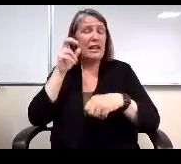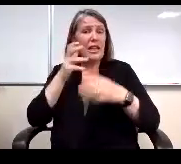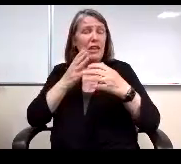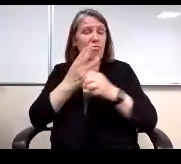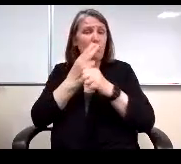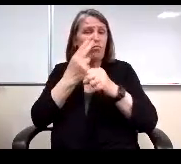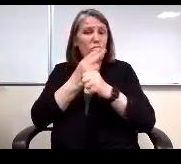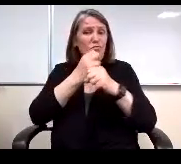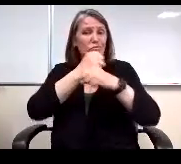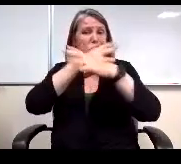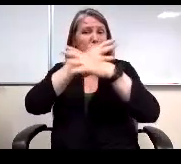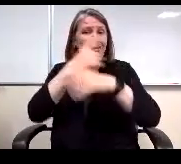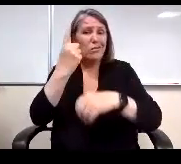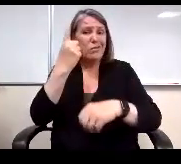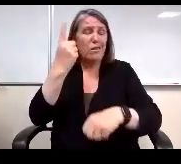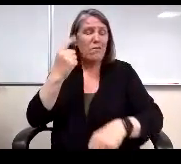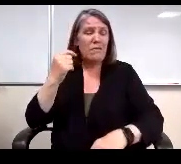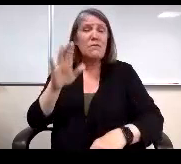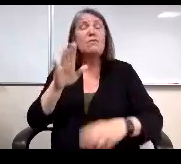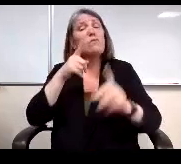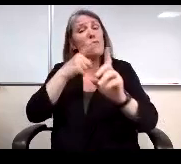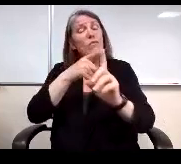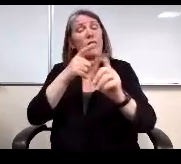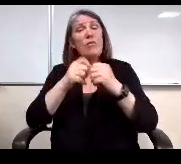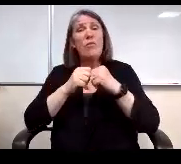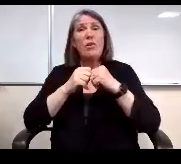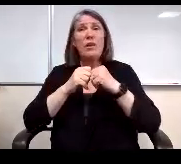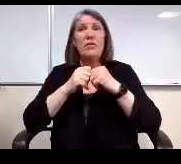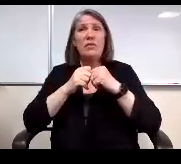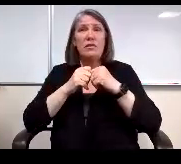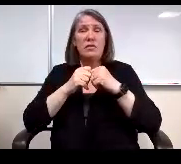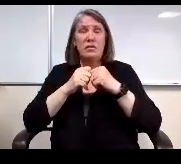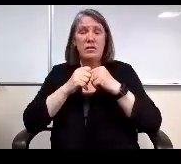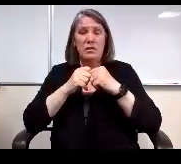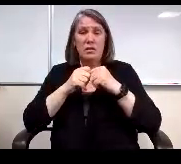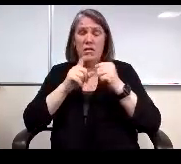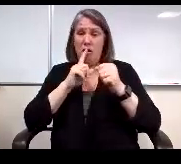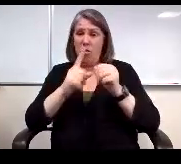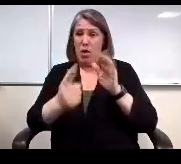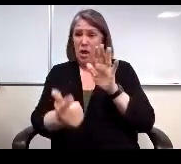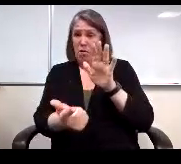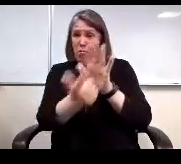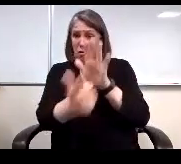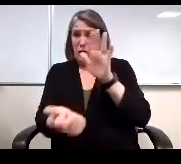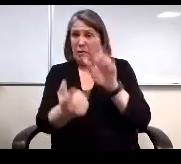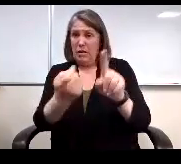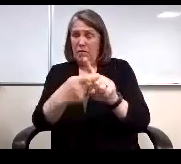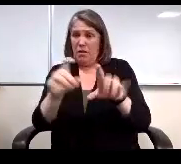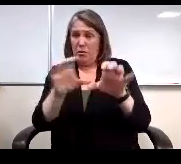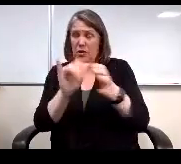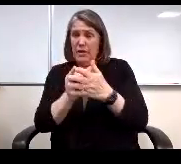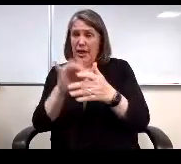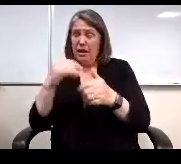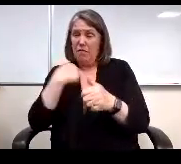Anan. I your point is. Are we prohibited from doing so if we don't have a one of those things?